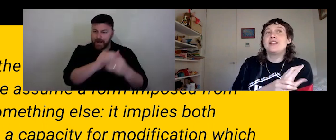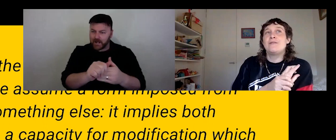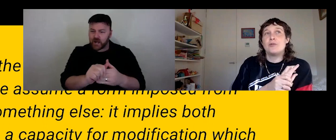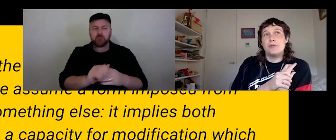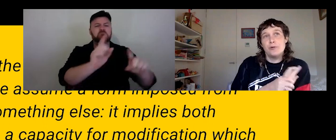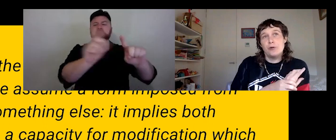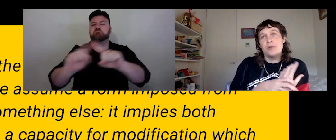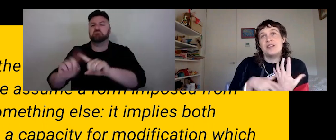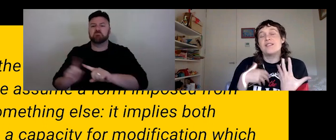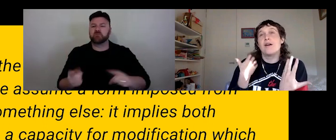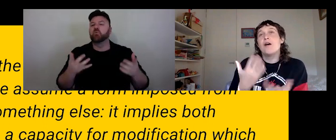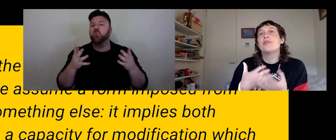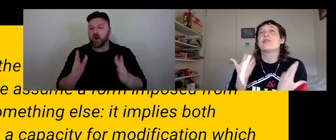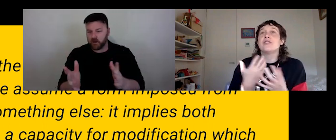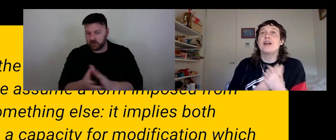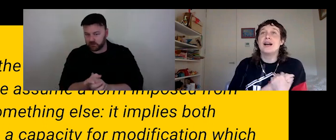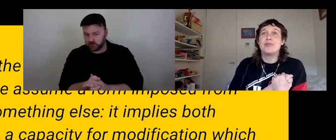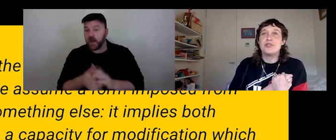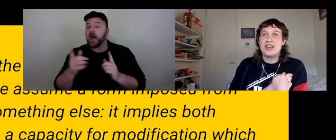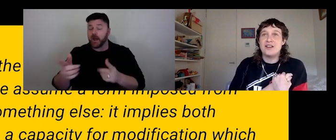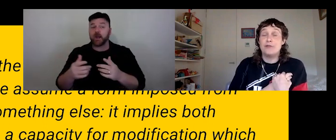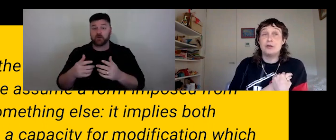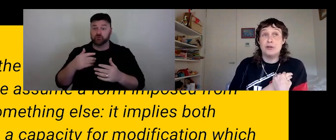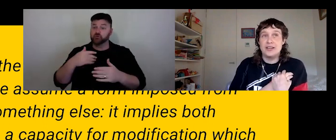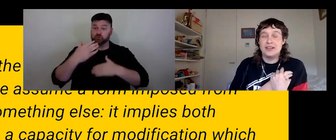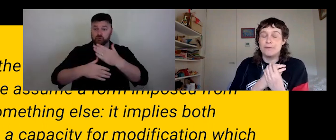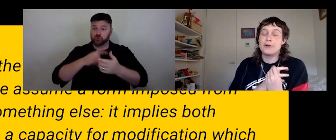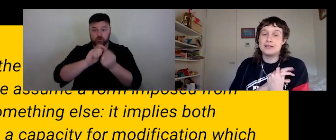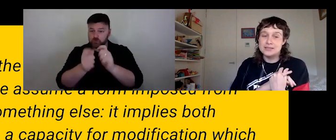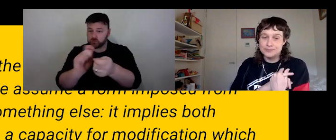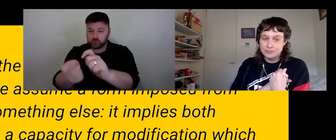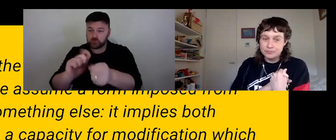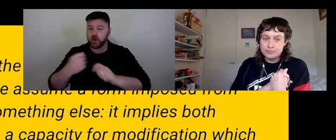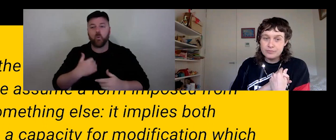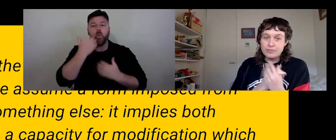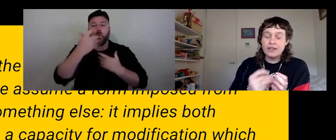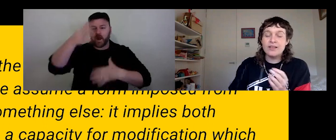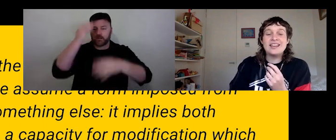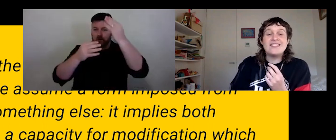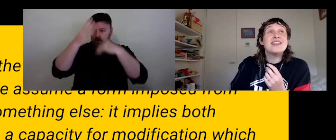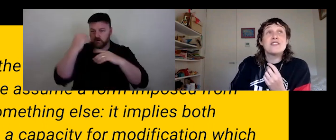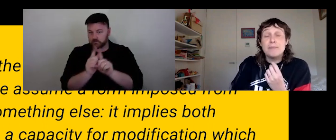invisible forms and it is a constant state of learning for us. It is an